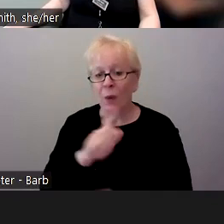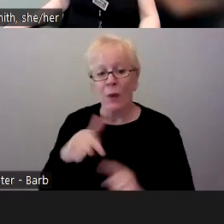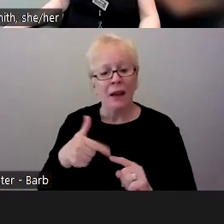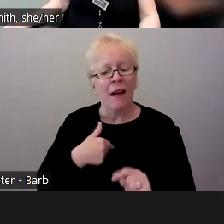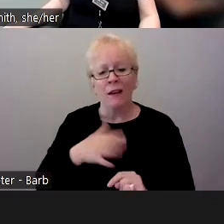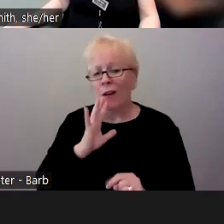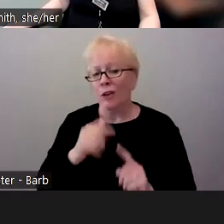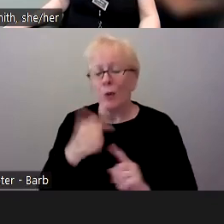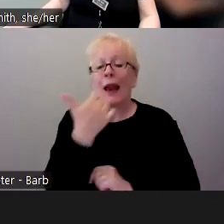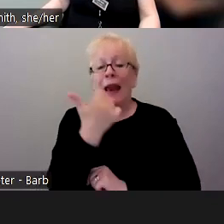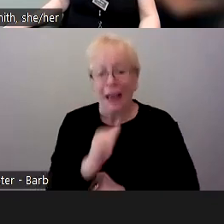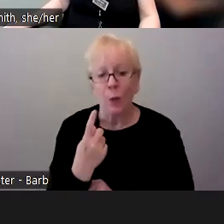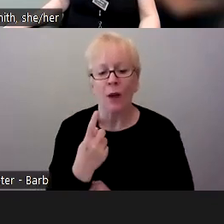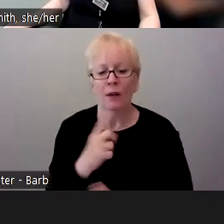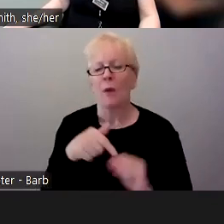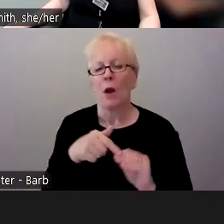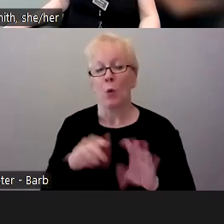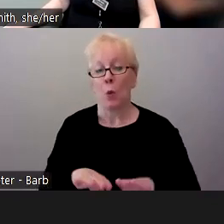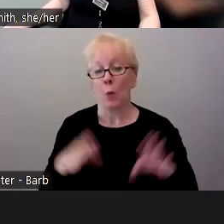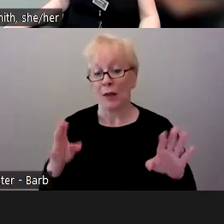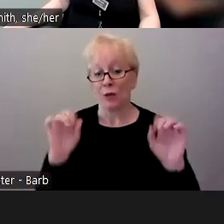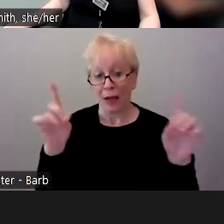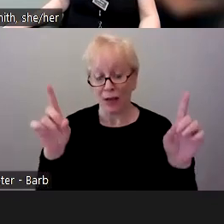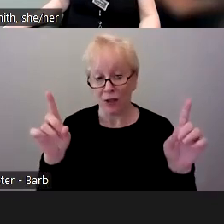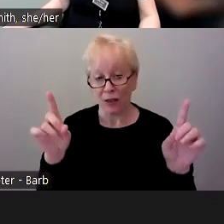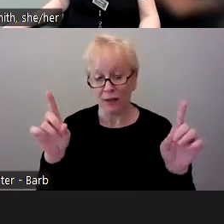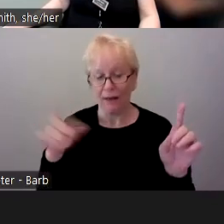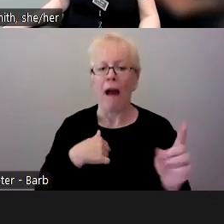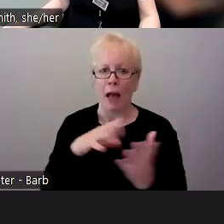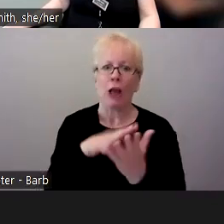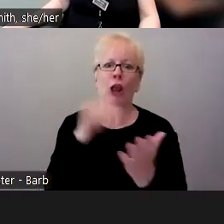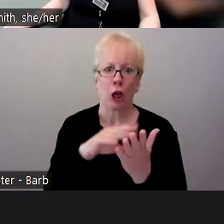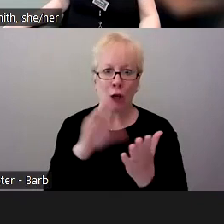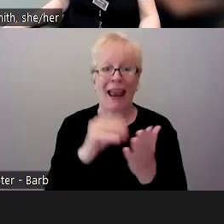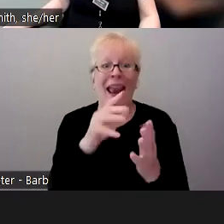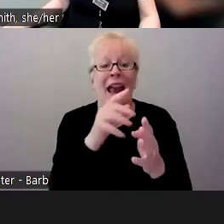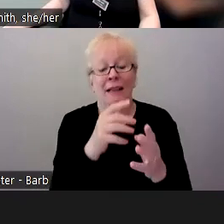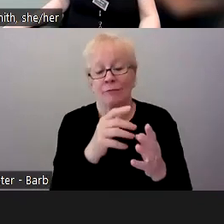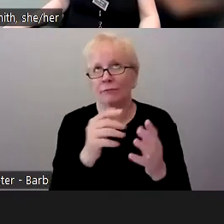open education, I learn as much as I teach I think, because we all come from such different